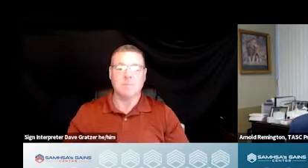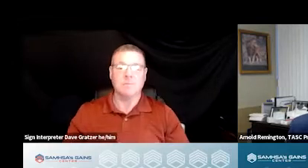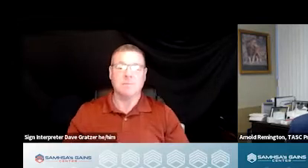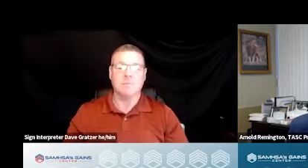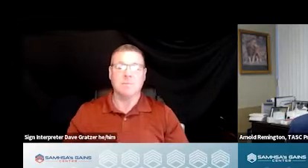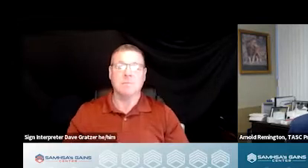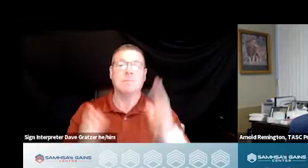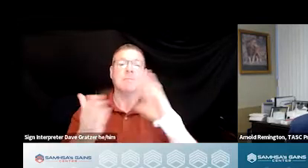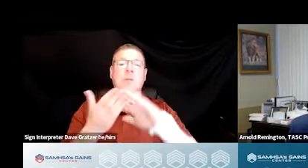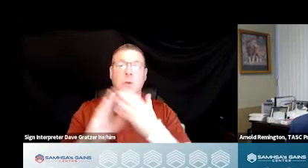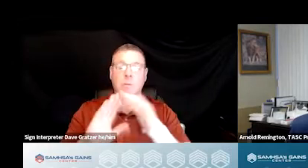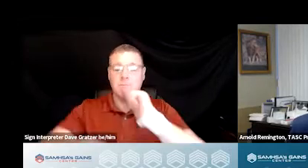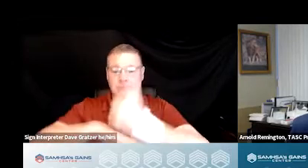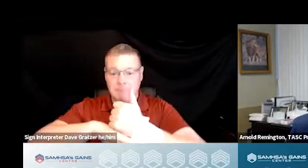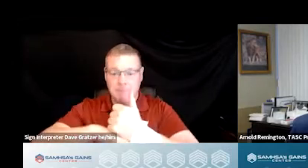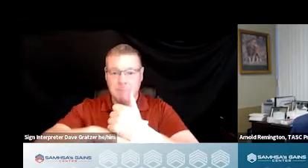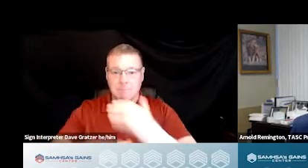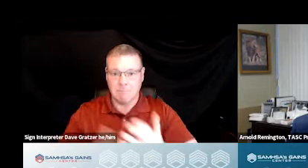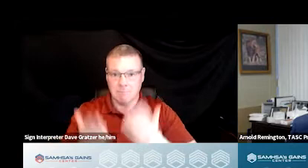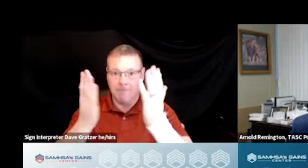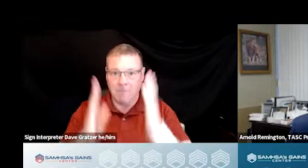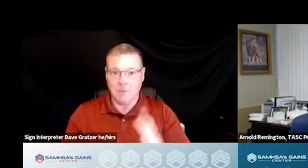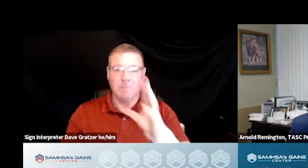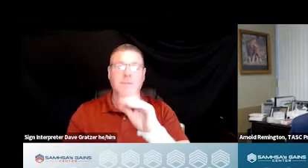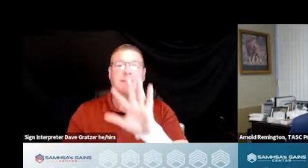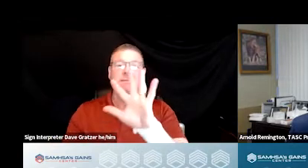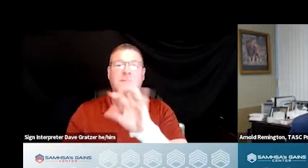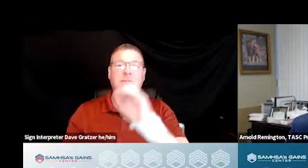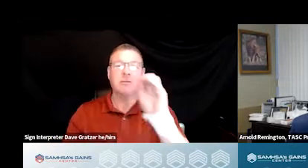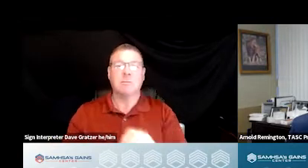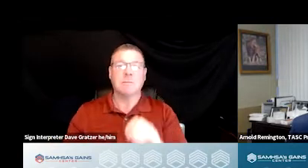community based providers, about 5% are law enforcement.